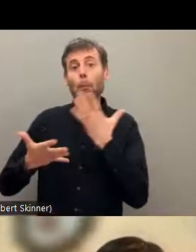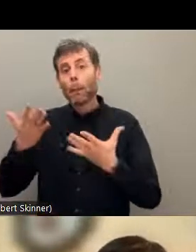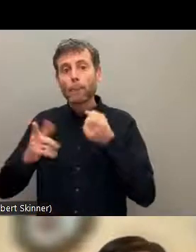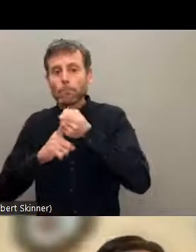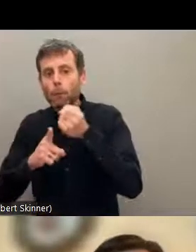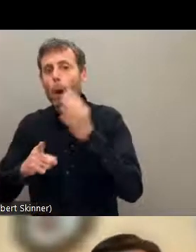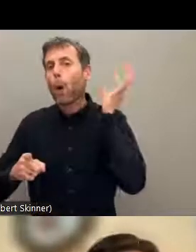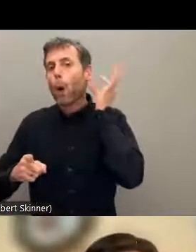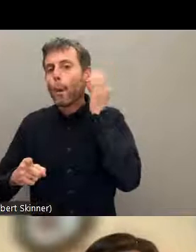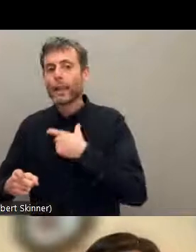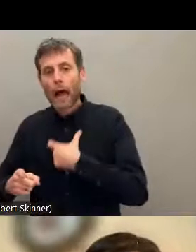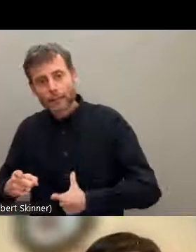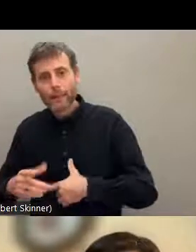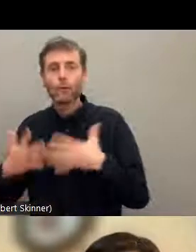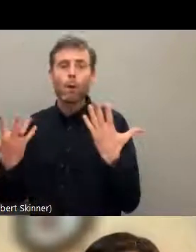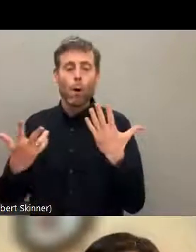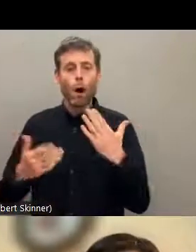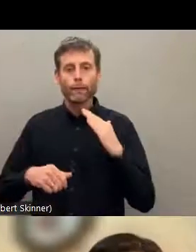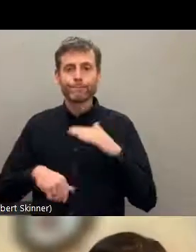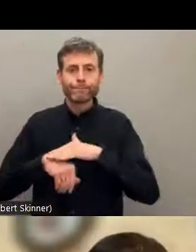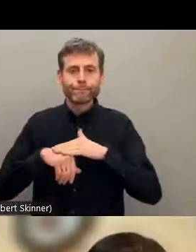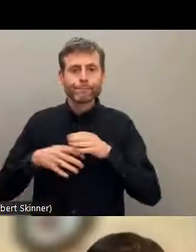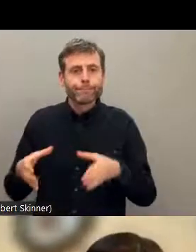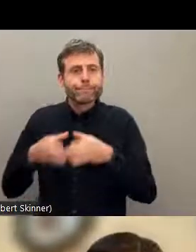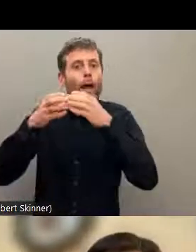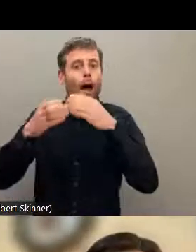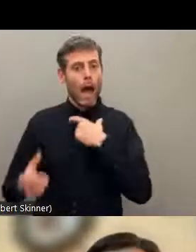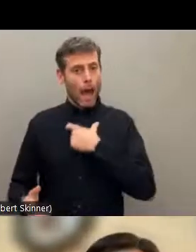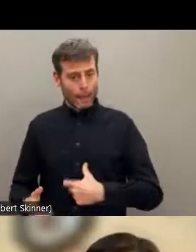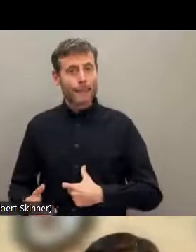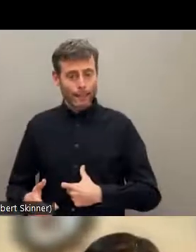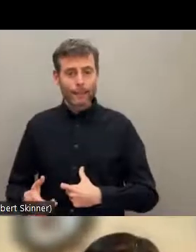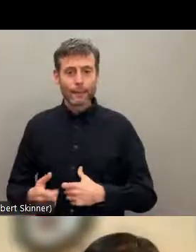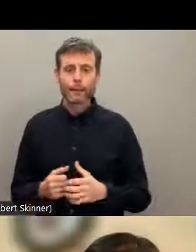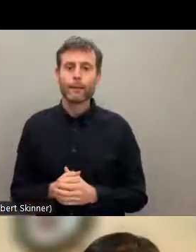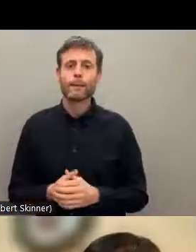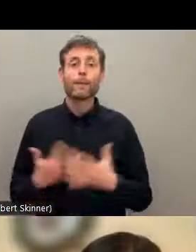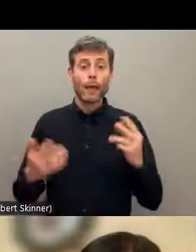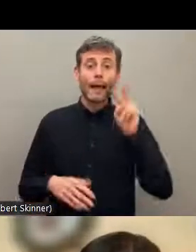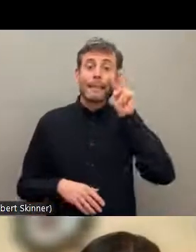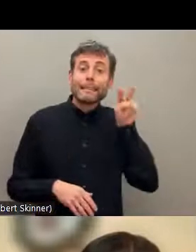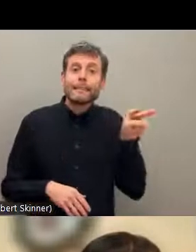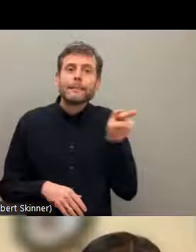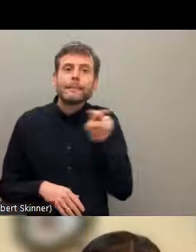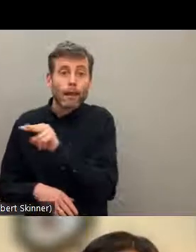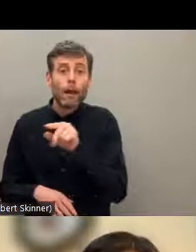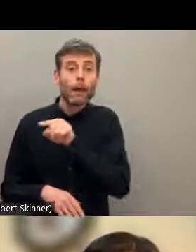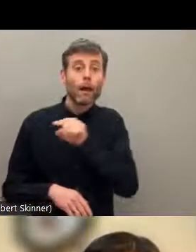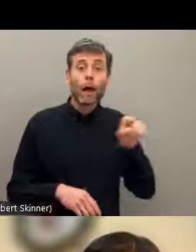During the COVID, we have found that the issue of right to self-determination of indigenous people with